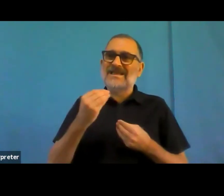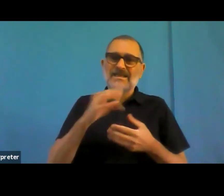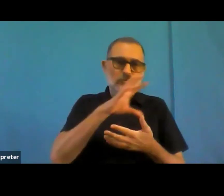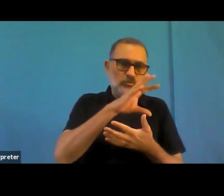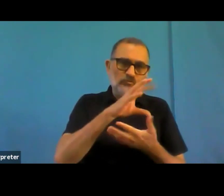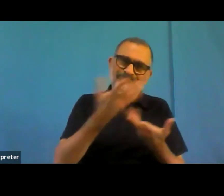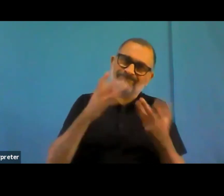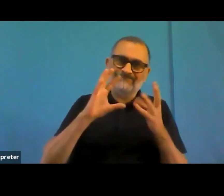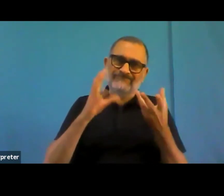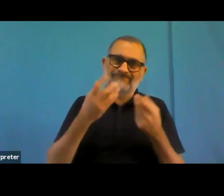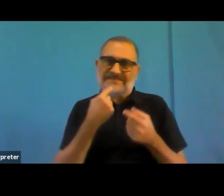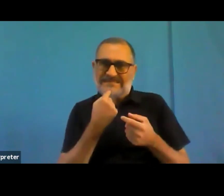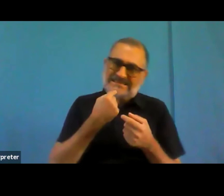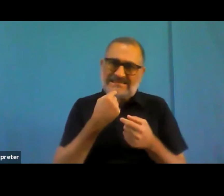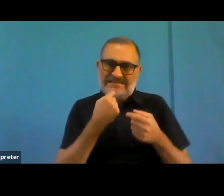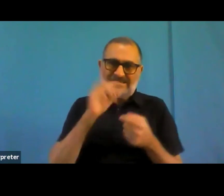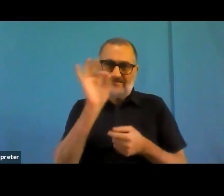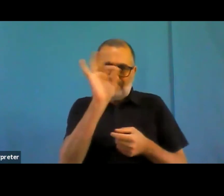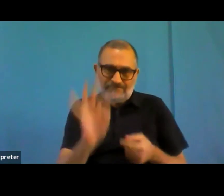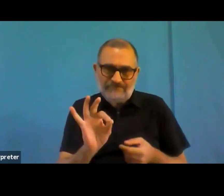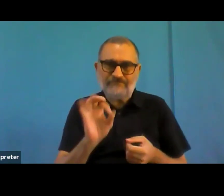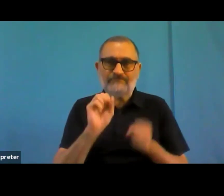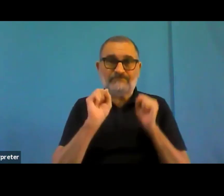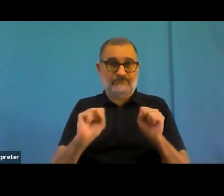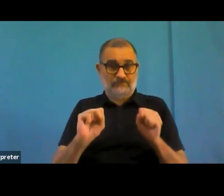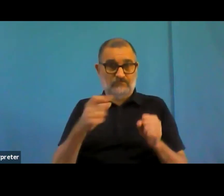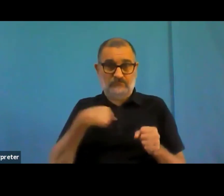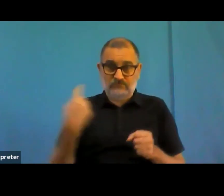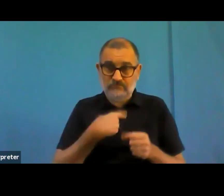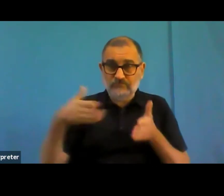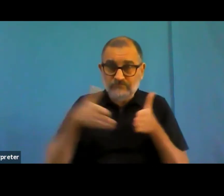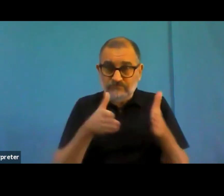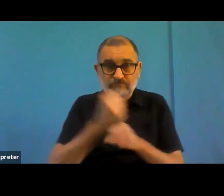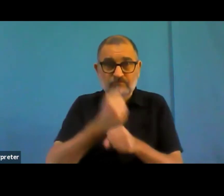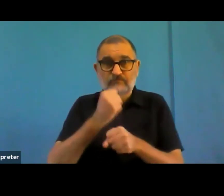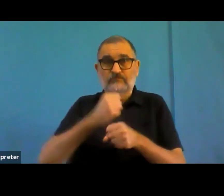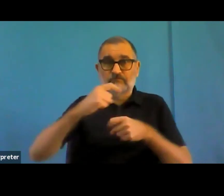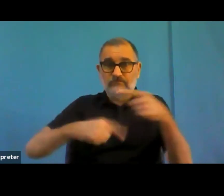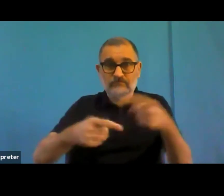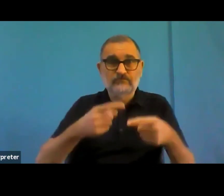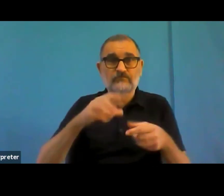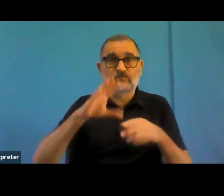JOHN, did you have anything more? Did I forget any, any good aspect? Or do you have any? No, I think you you've covered everything.